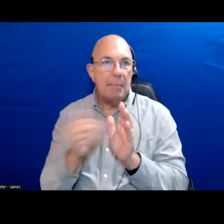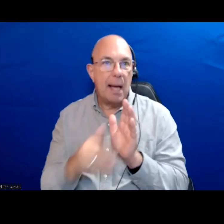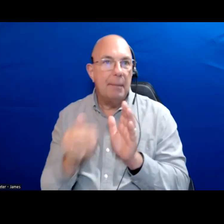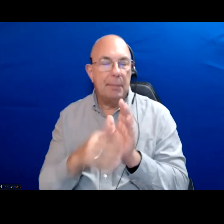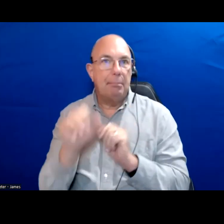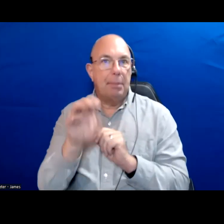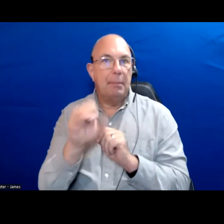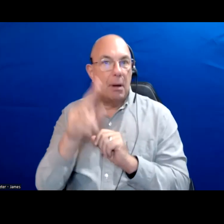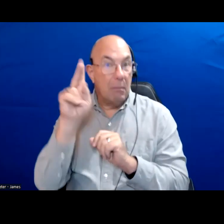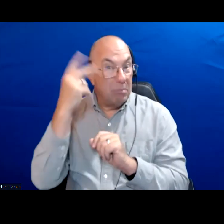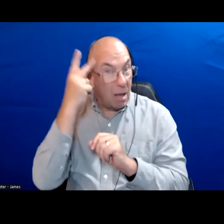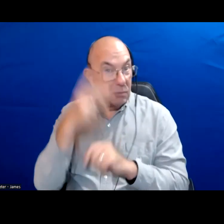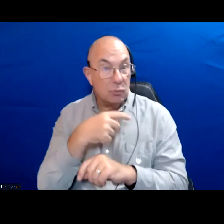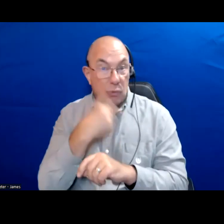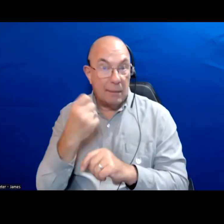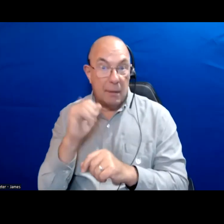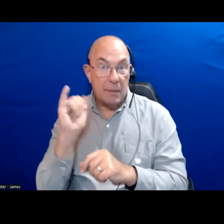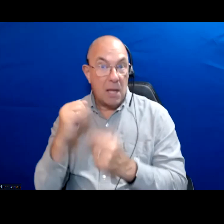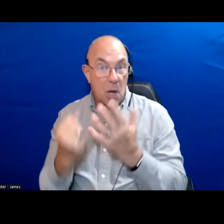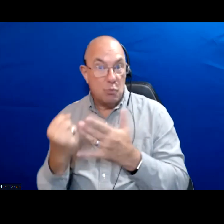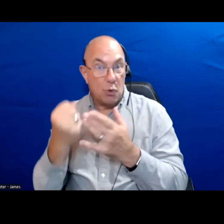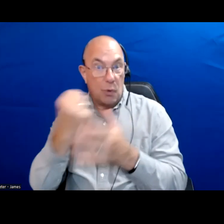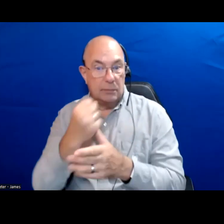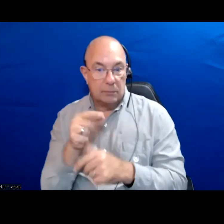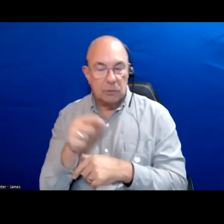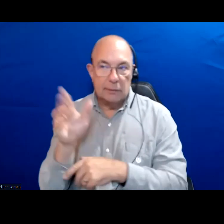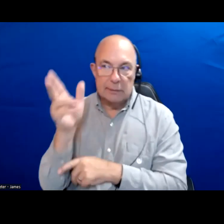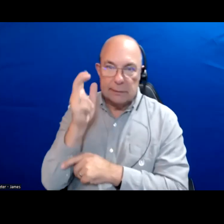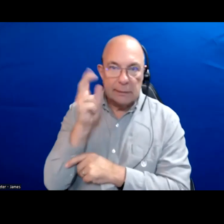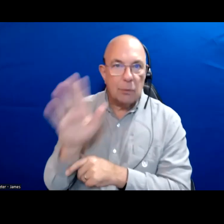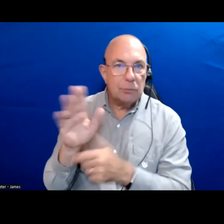politics but those are the priorities. Listen, what are the candidates saying over and over again?